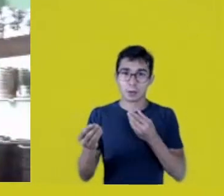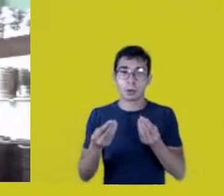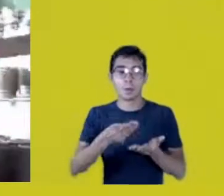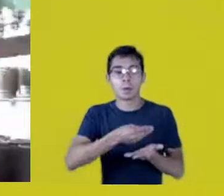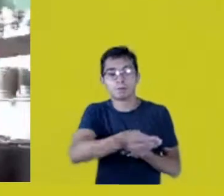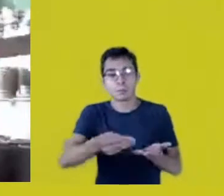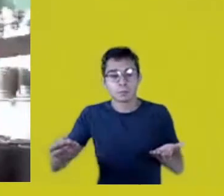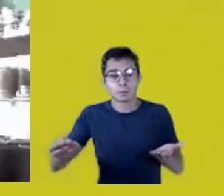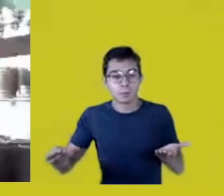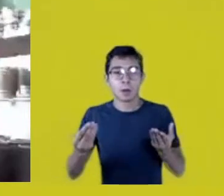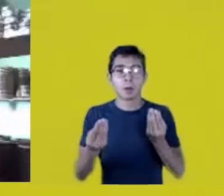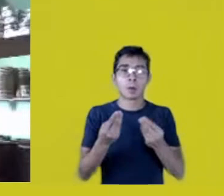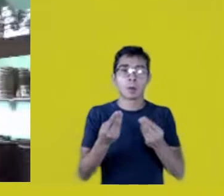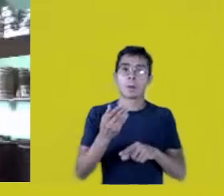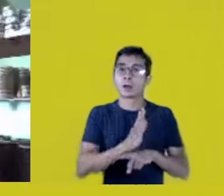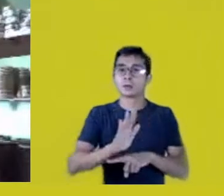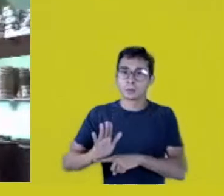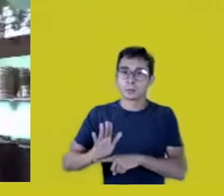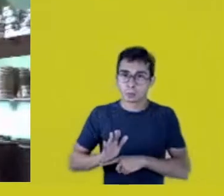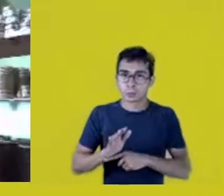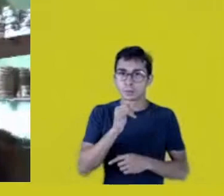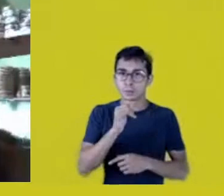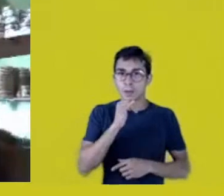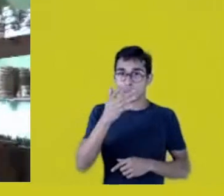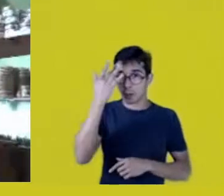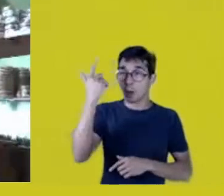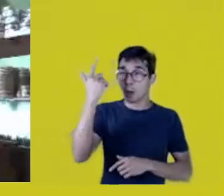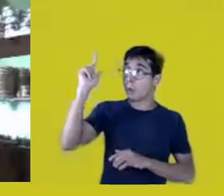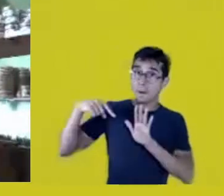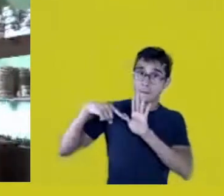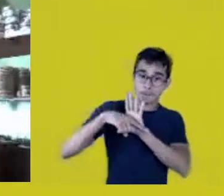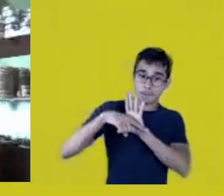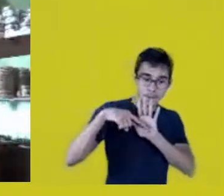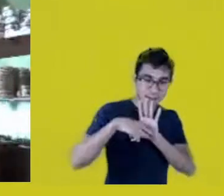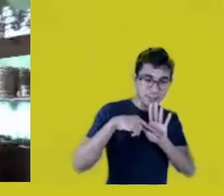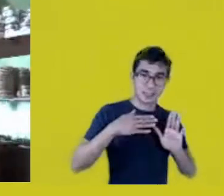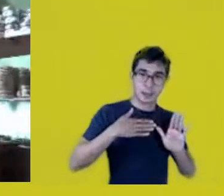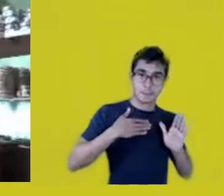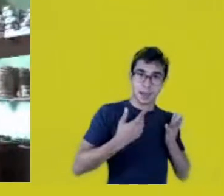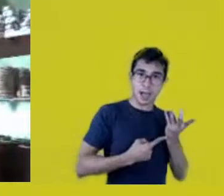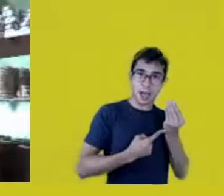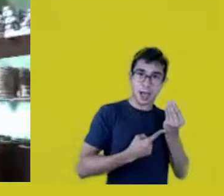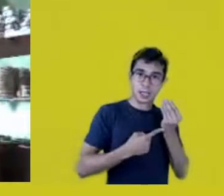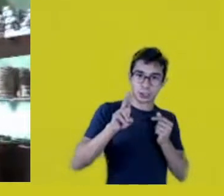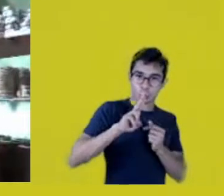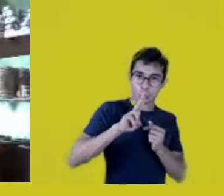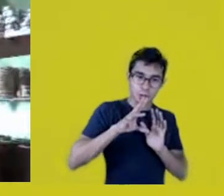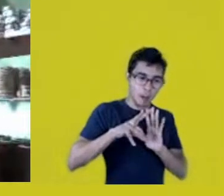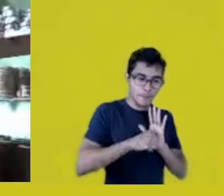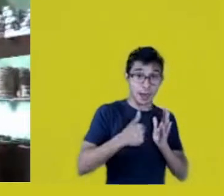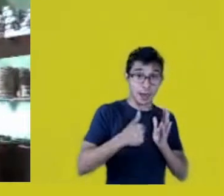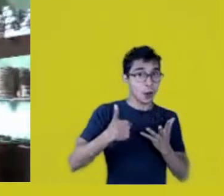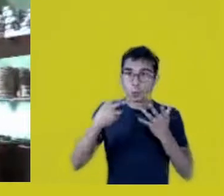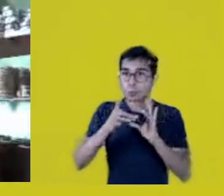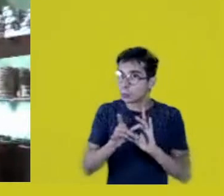when your patterns are used without your authorization or acknowledgment.